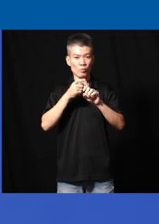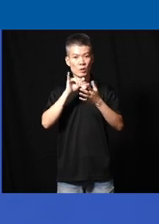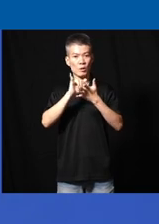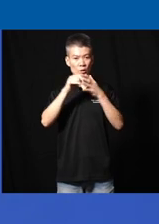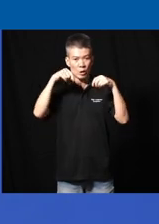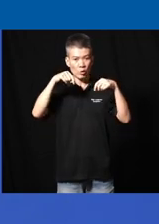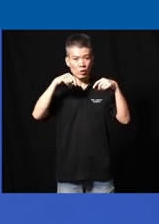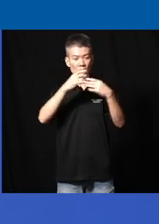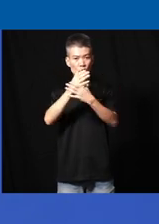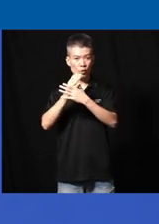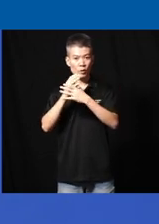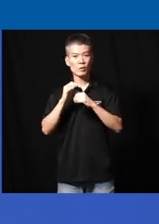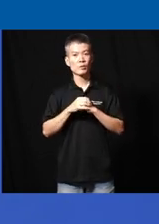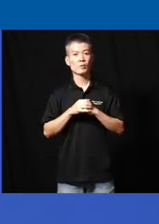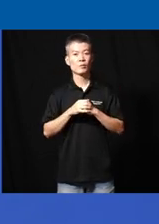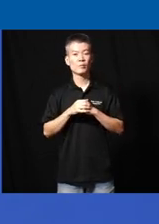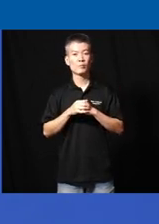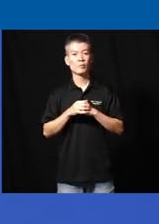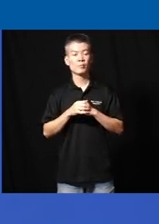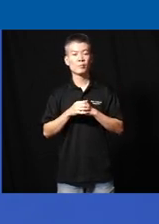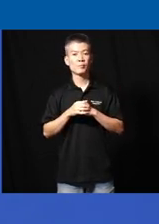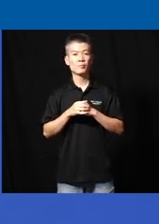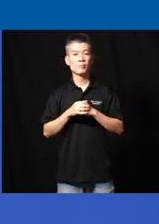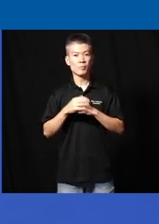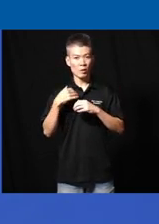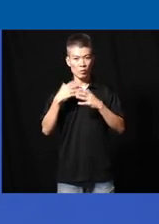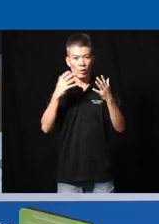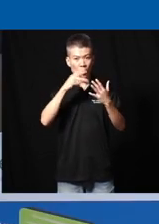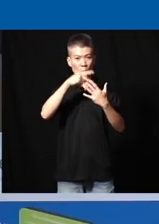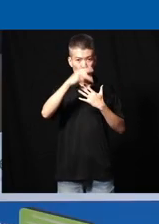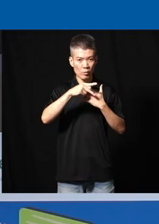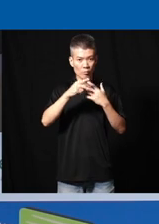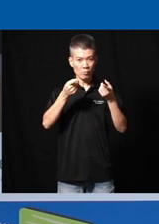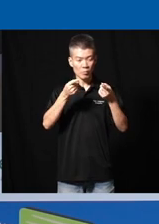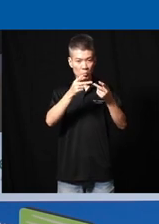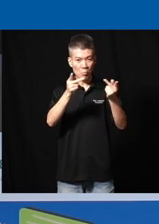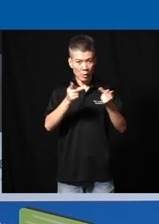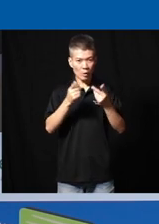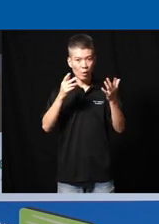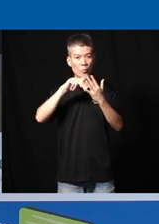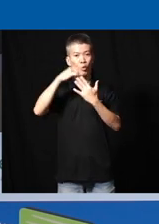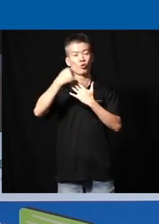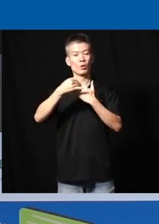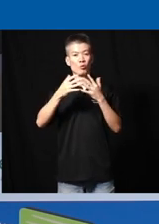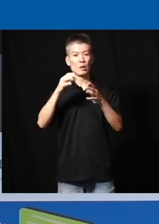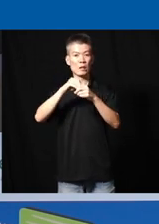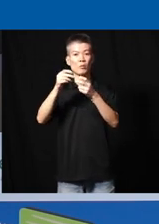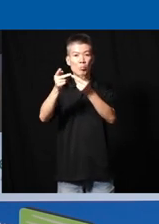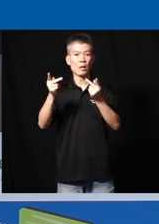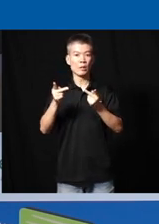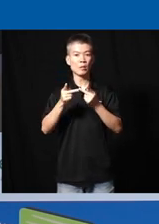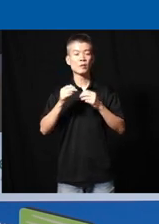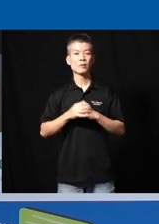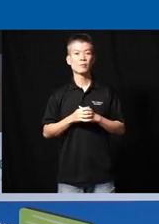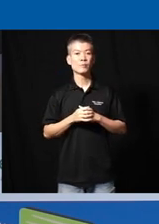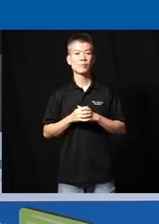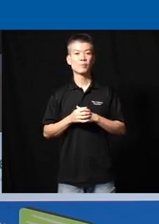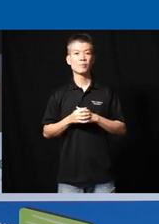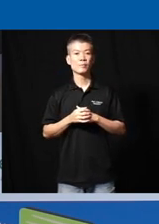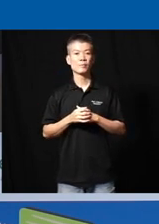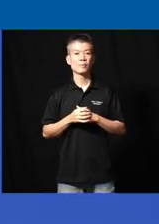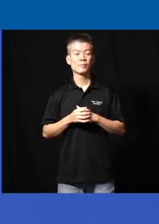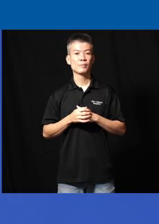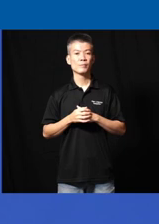sharing is that there's lots of uh programs in place lots of uh projects in place um and um and